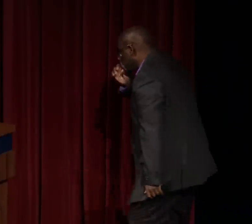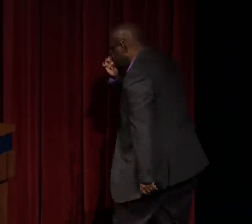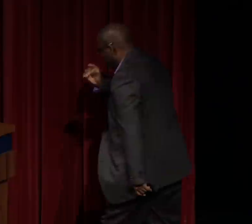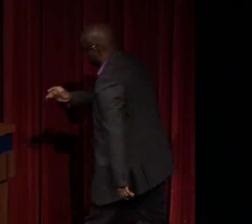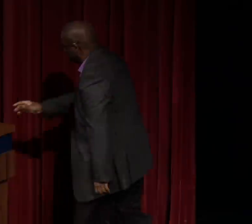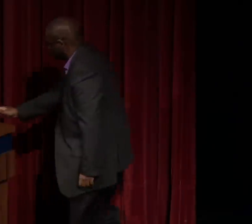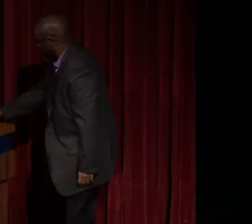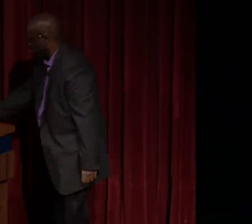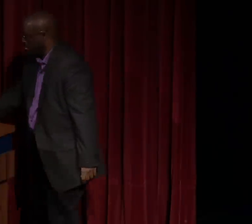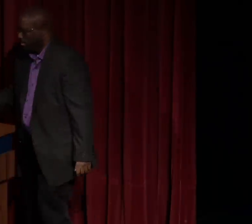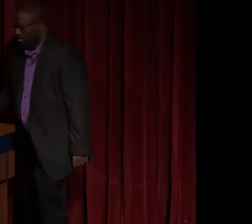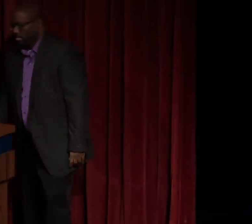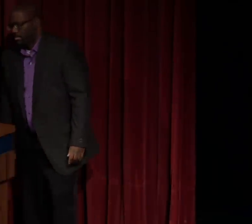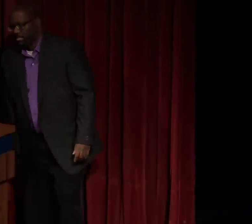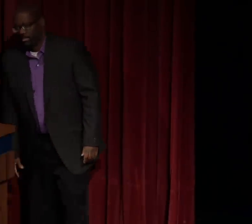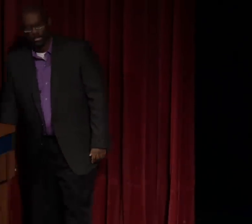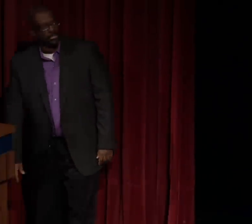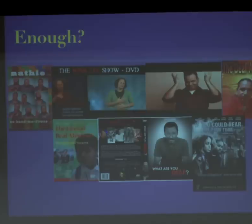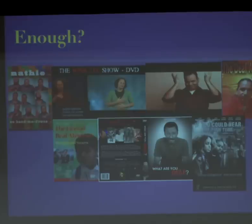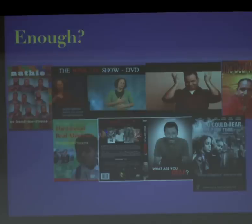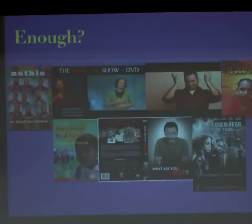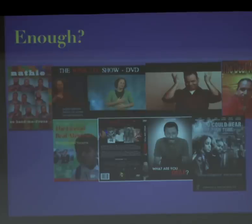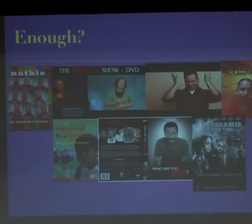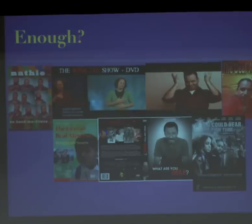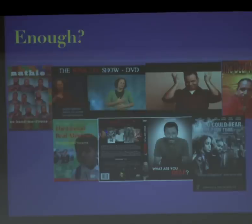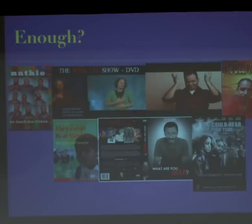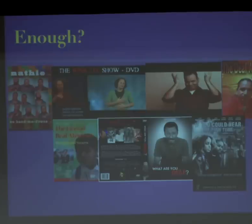and the point behind Jan's story is this.